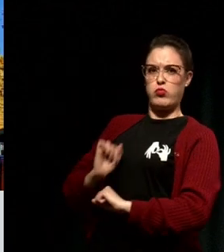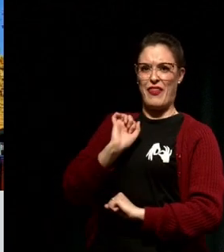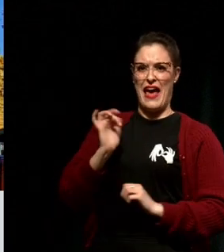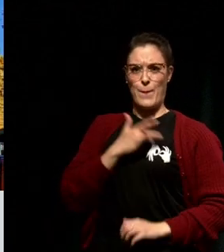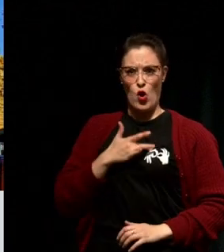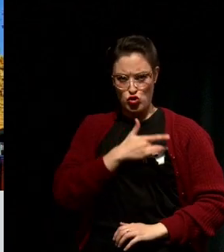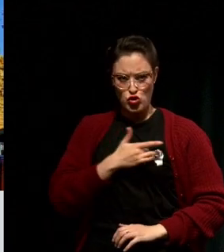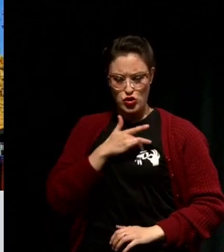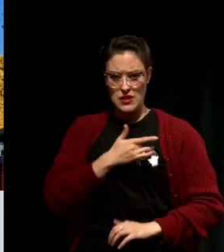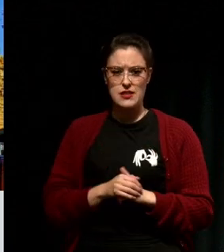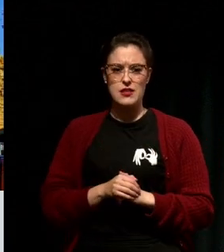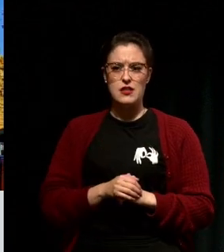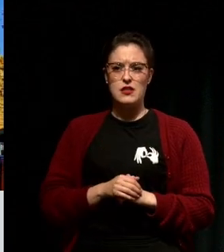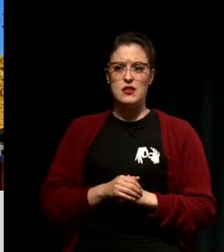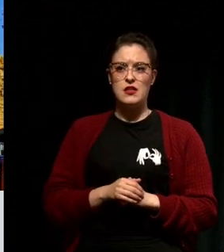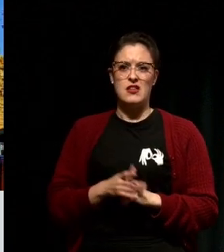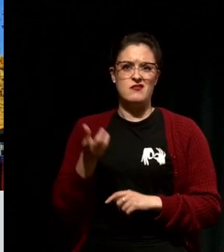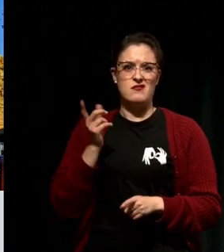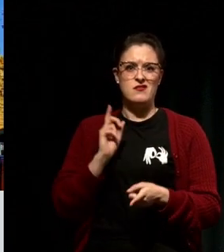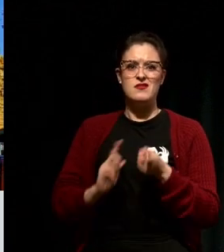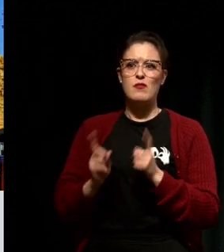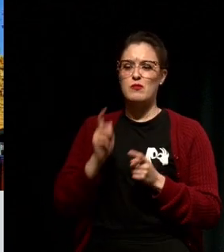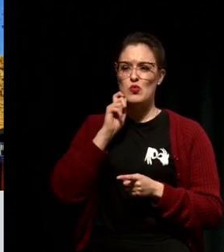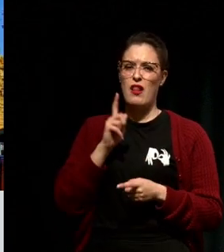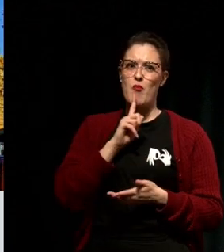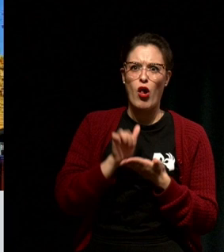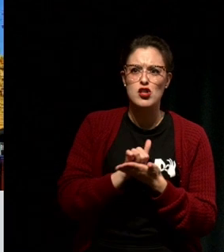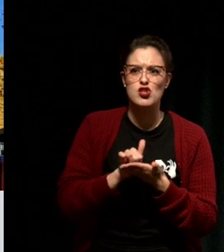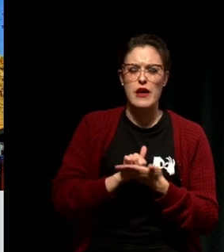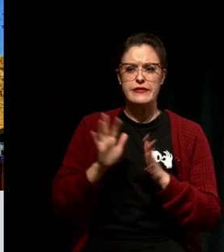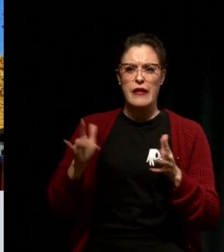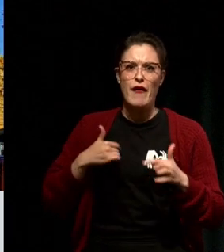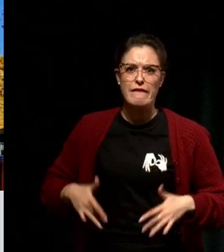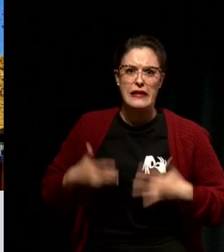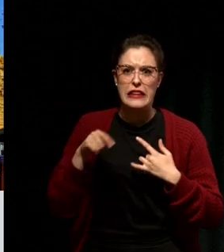even in some cases apologize for how they're feeling but that's not how it works.